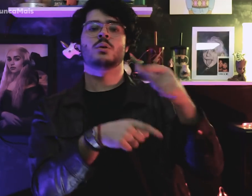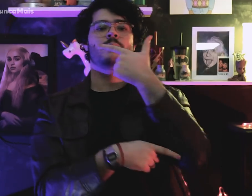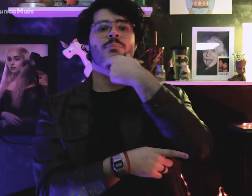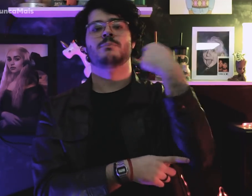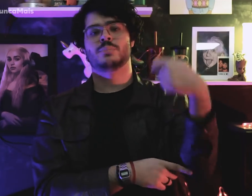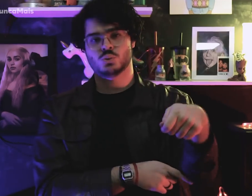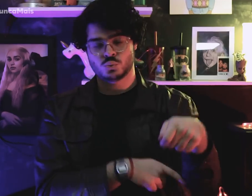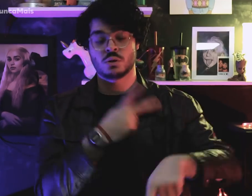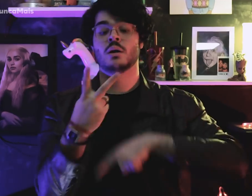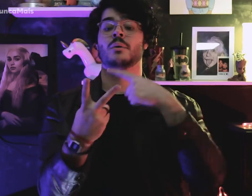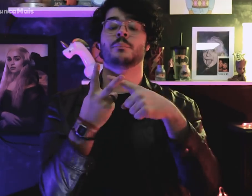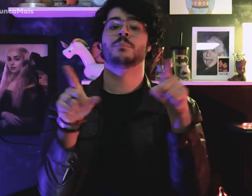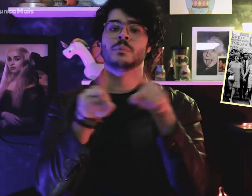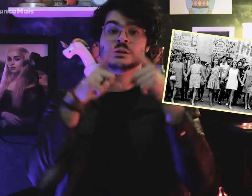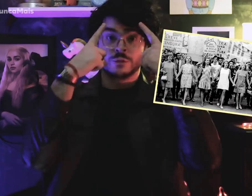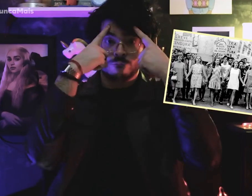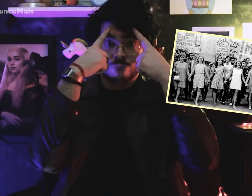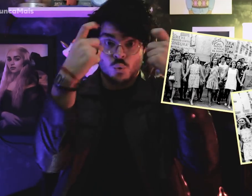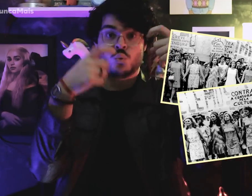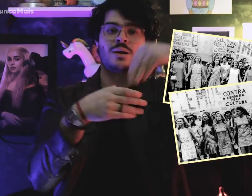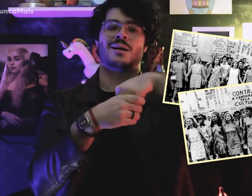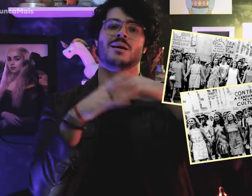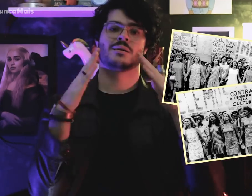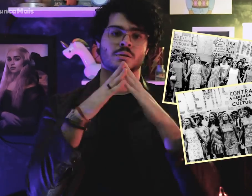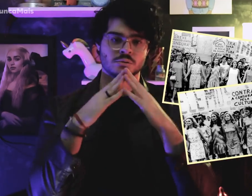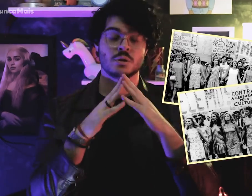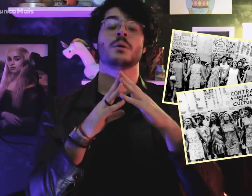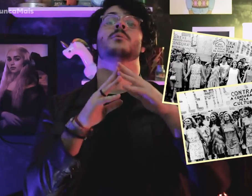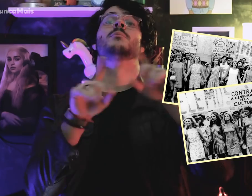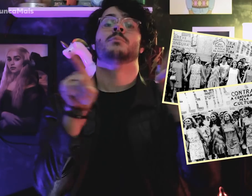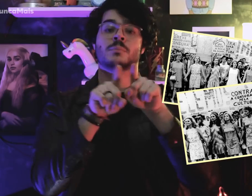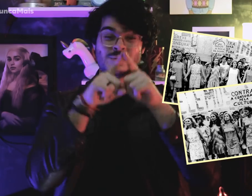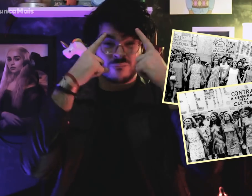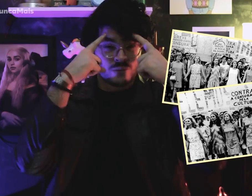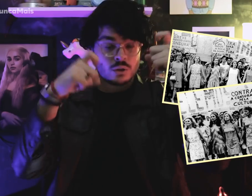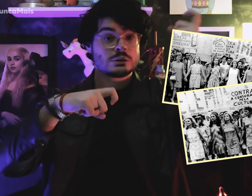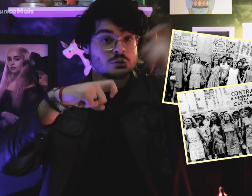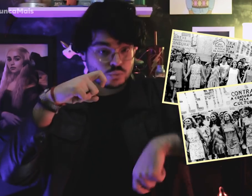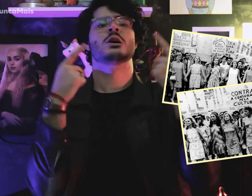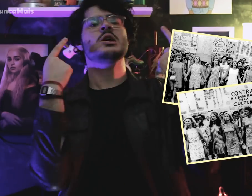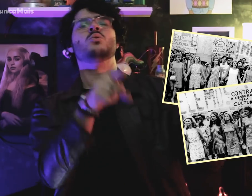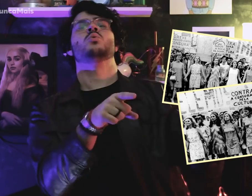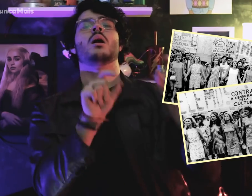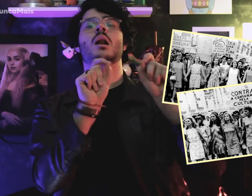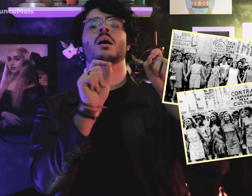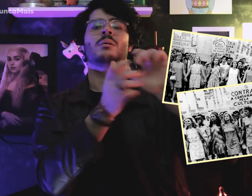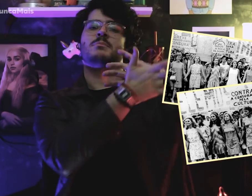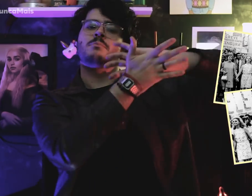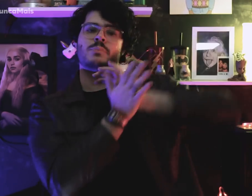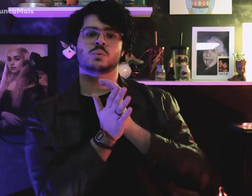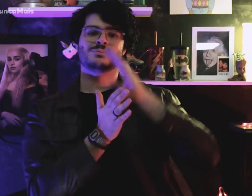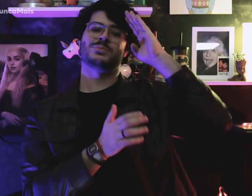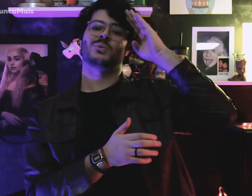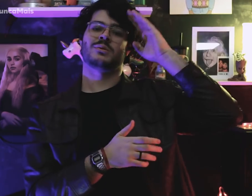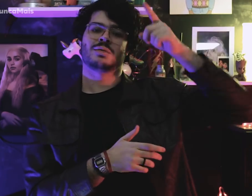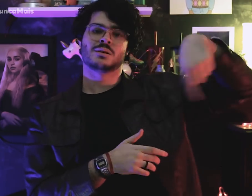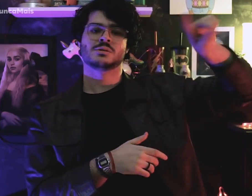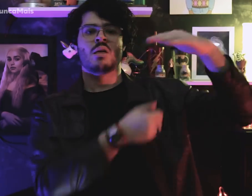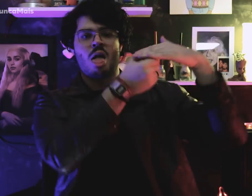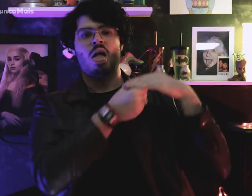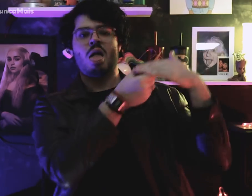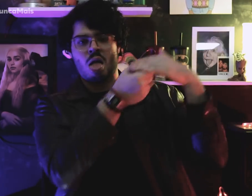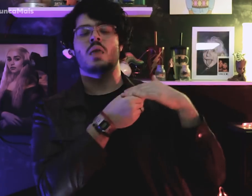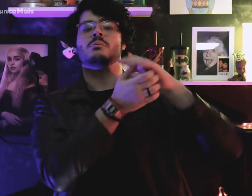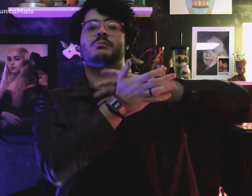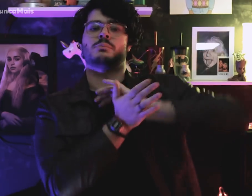o machismo, a violência doméstica e sexual e a repressão militar,